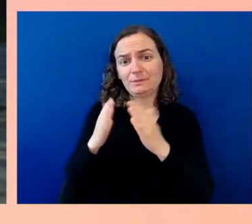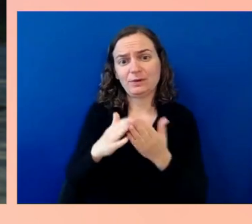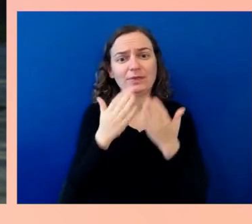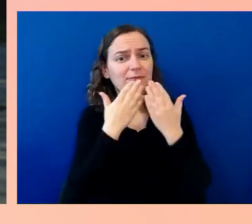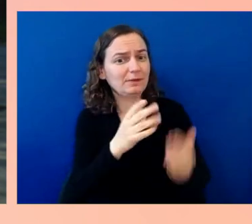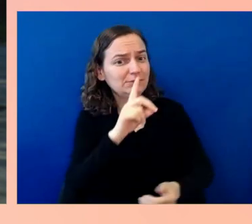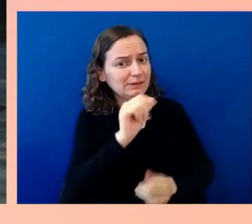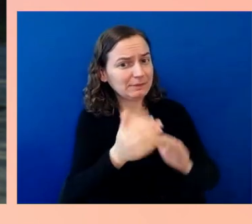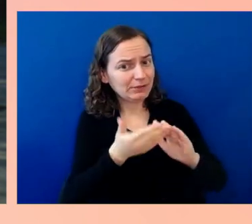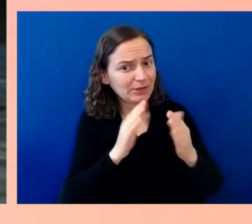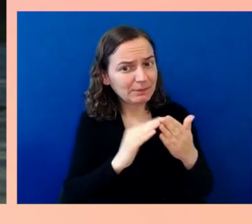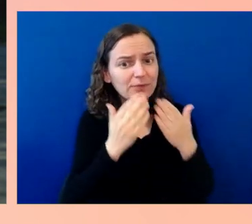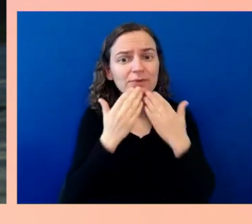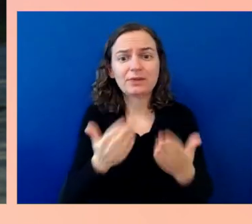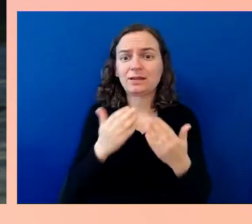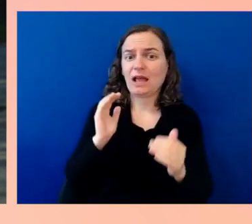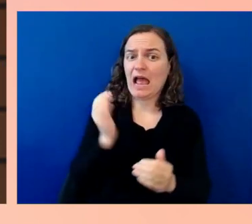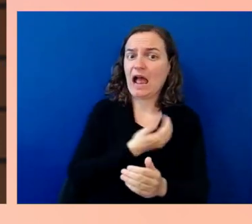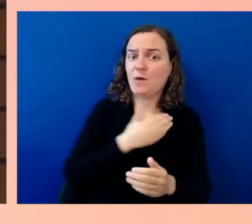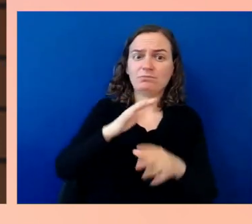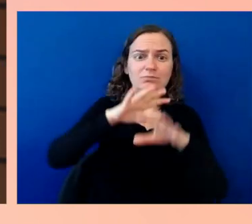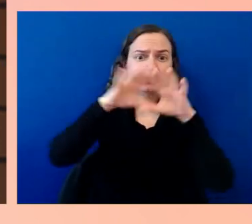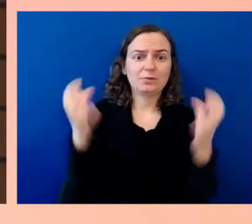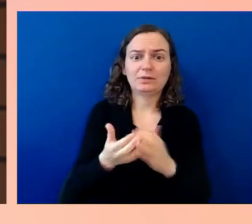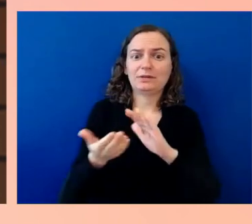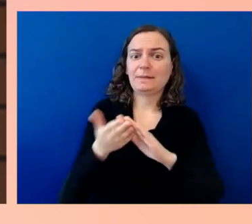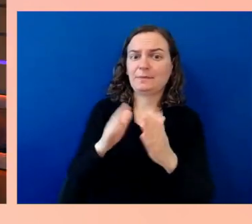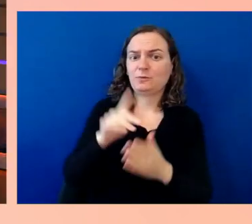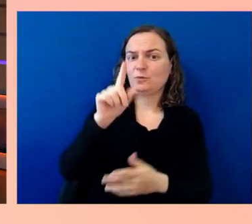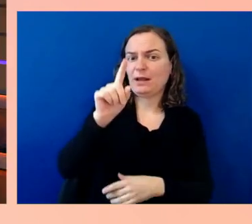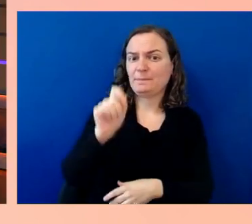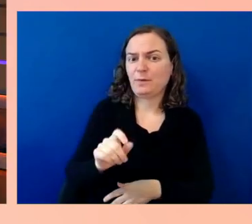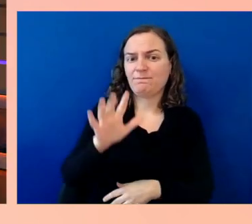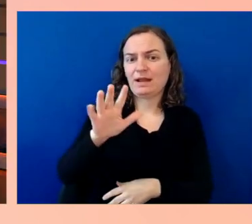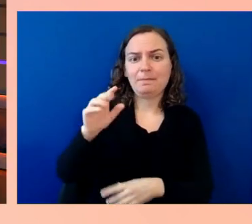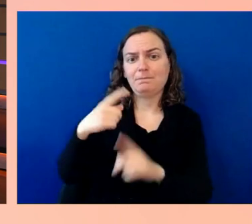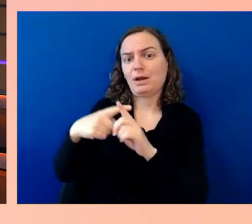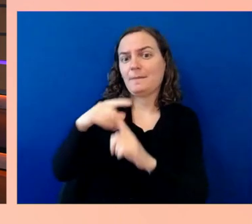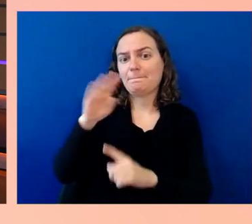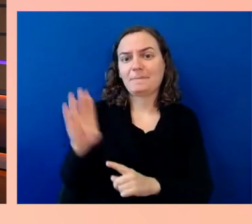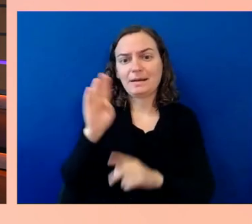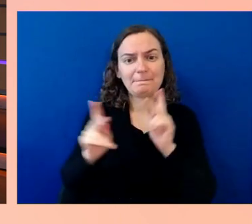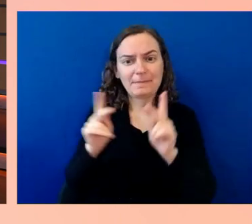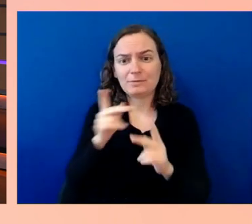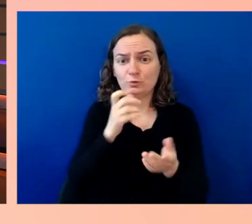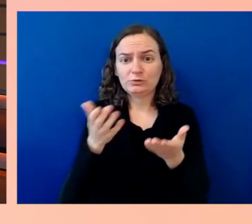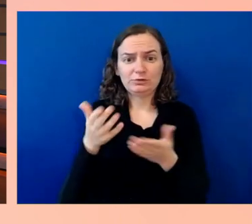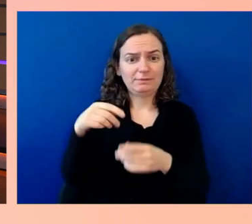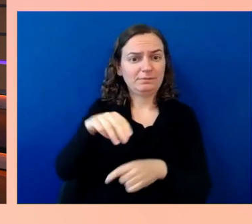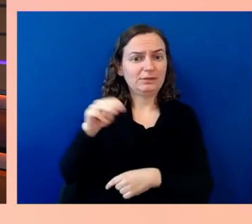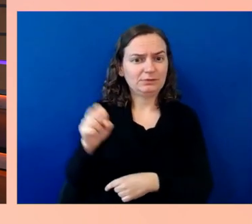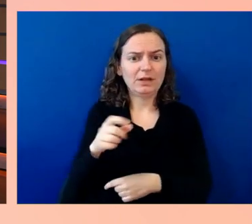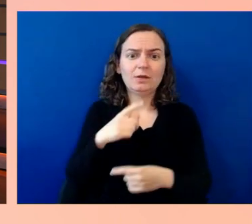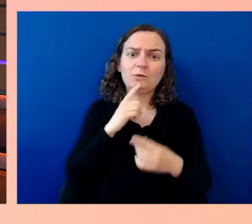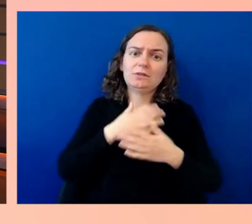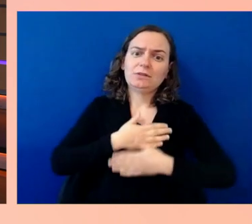1.5 plus billion people who we serve. I really appreciate that. What's next for event inclusion? What do you think?